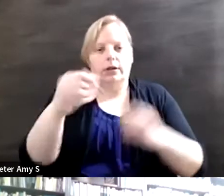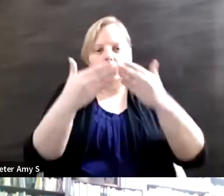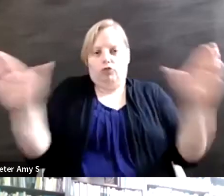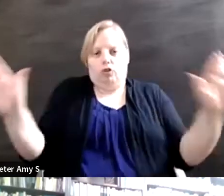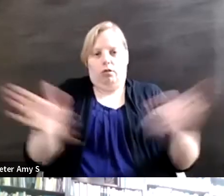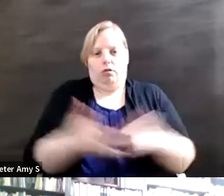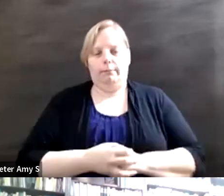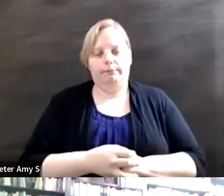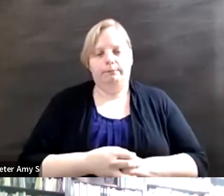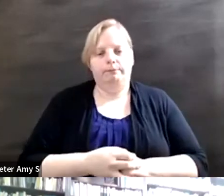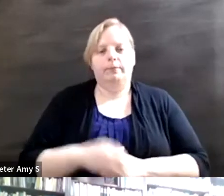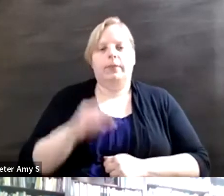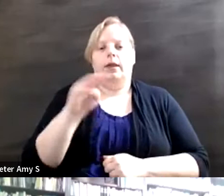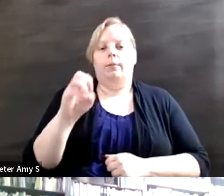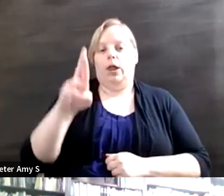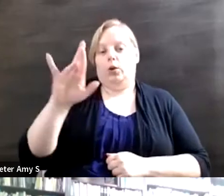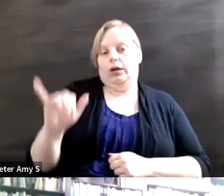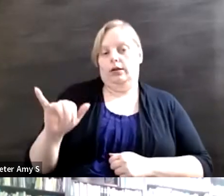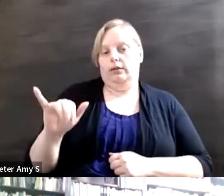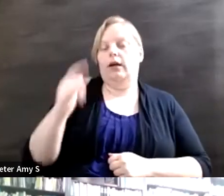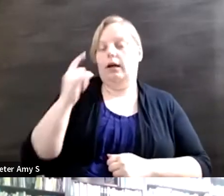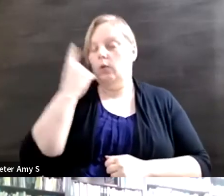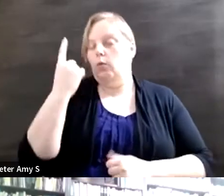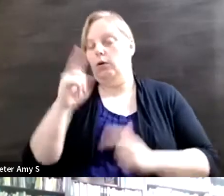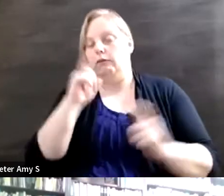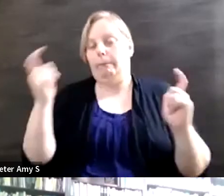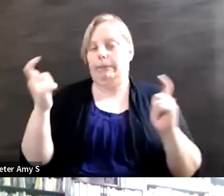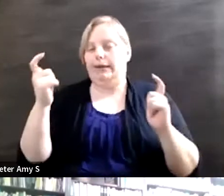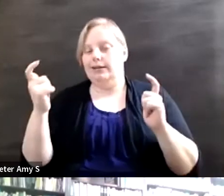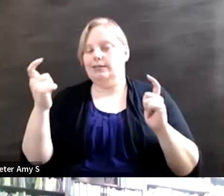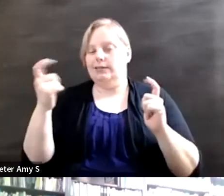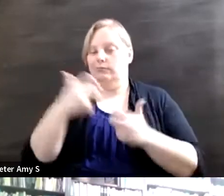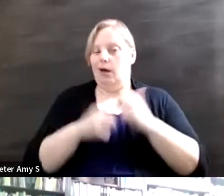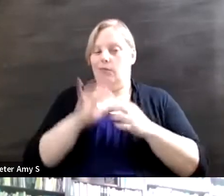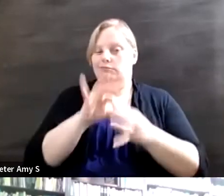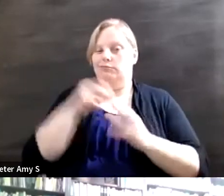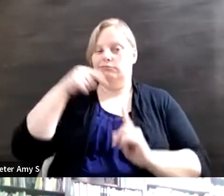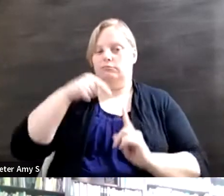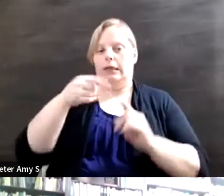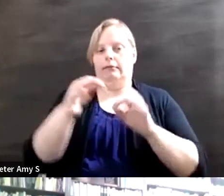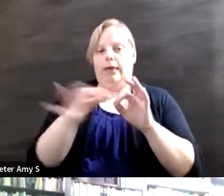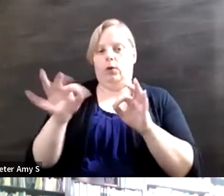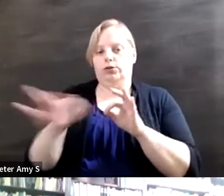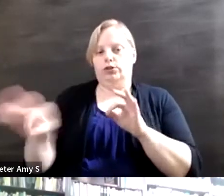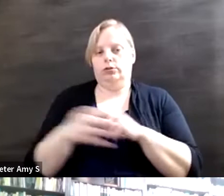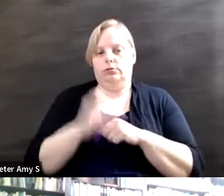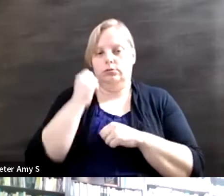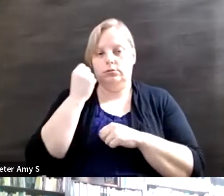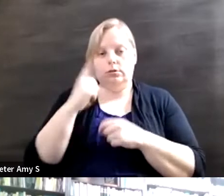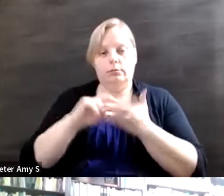You know, Rory, I think on that one of the biggest things is language. Words matter, how we frame it